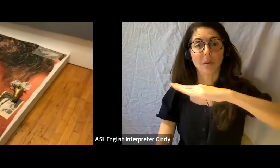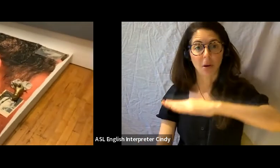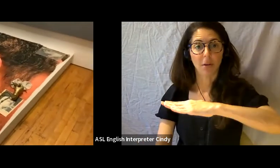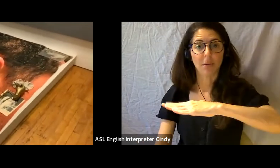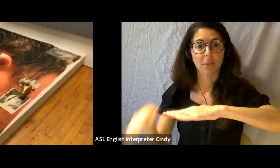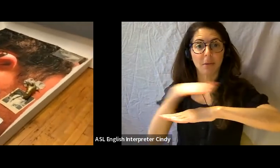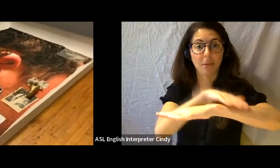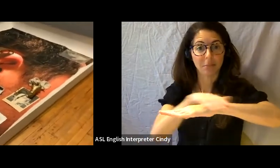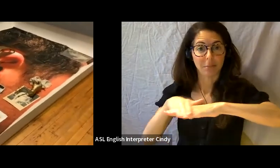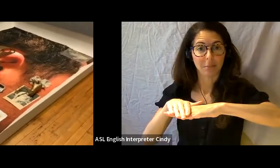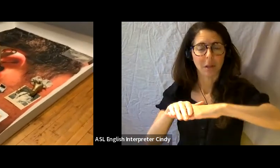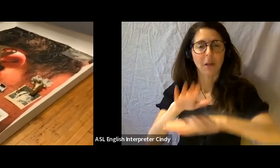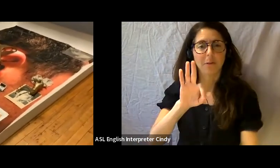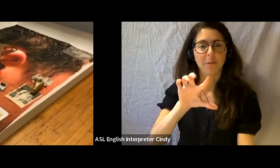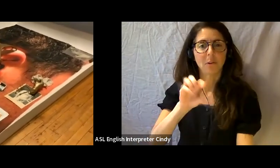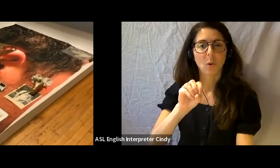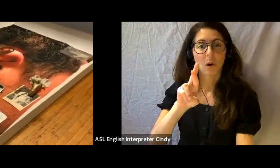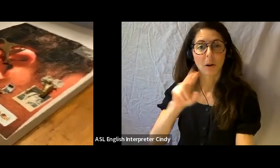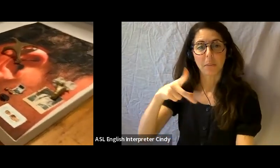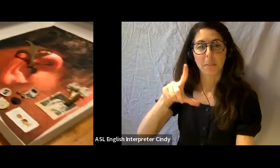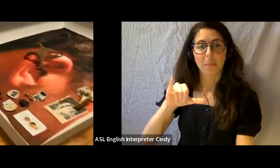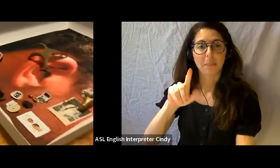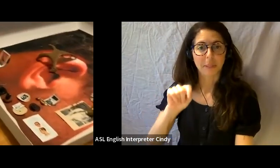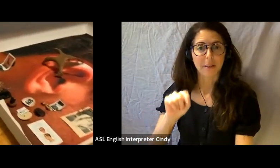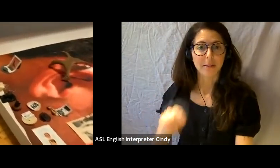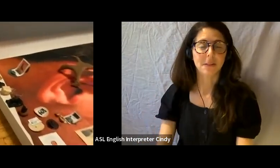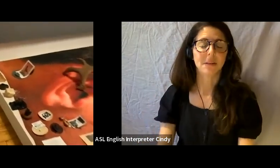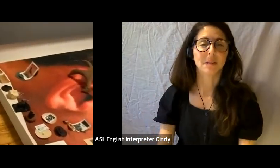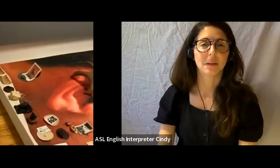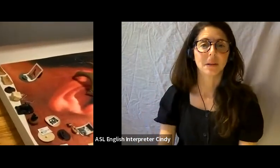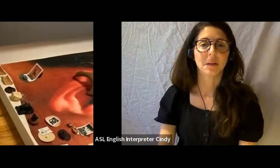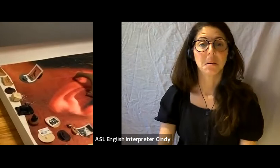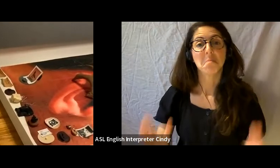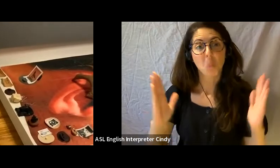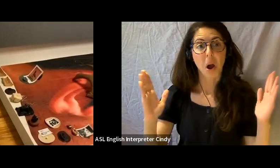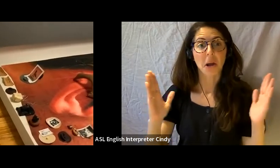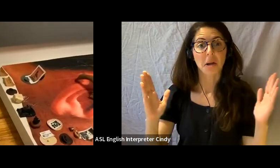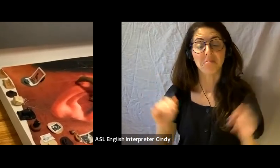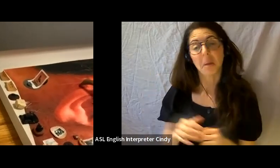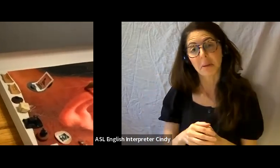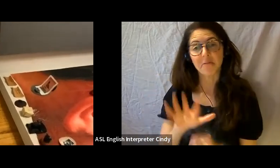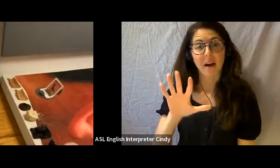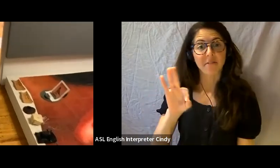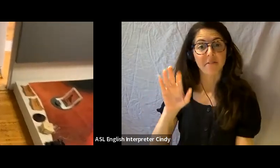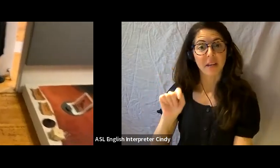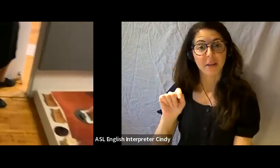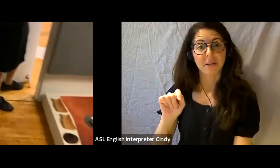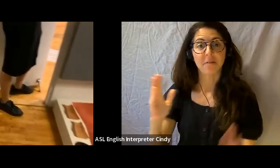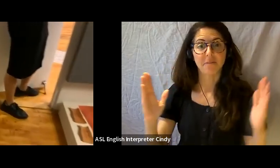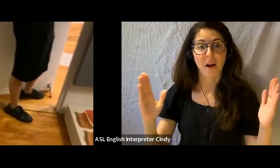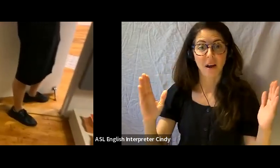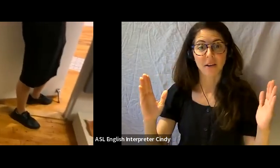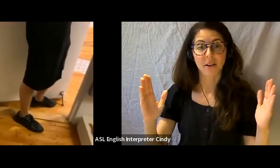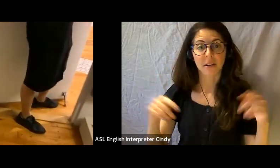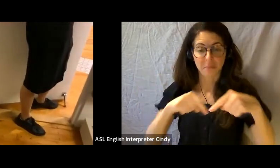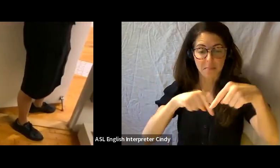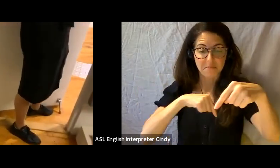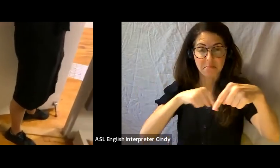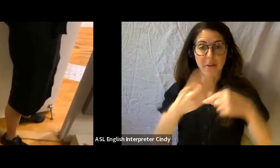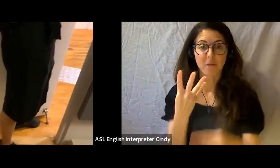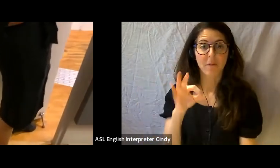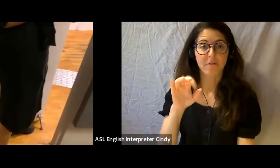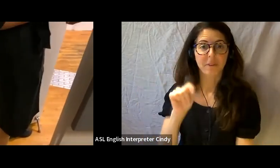its relatively wide, I wanna say it’s about 5 feet x 4 feet but we will find some exact measurements for that